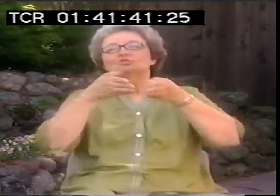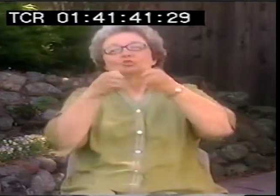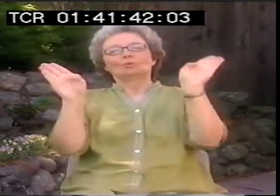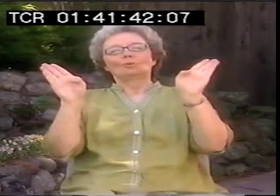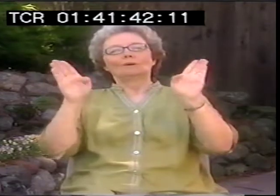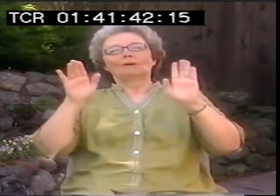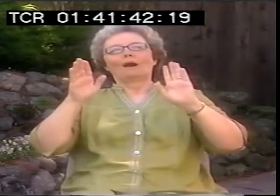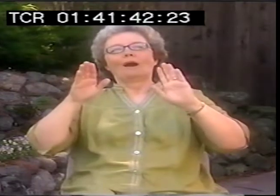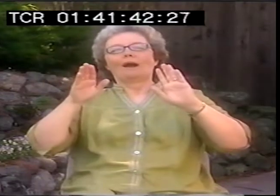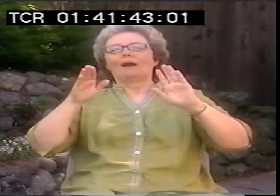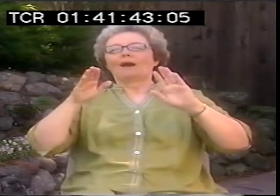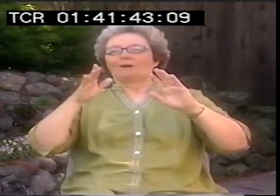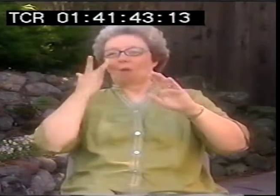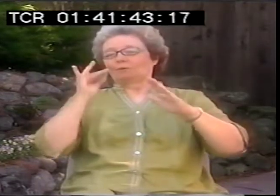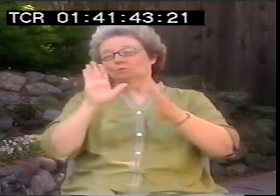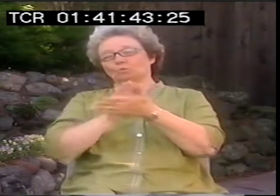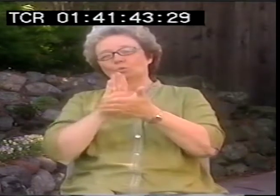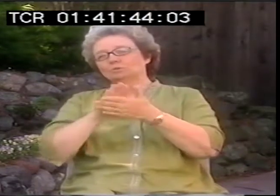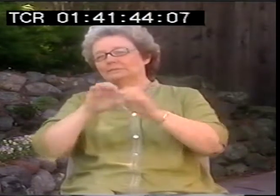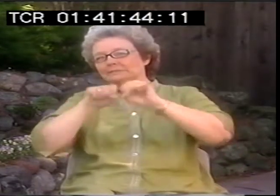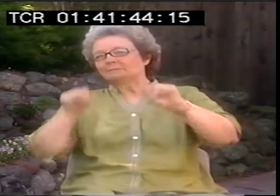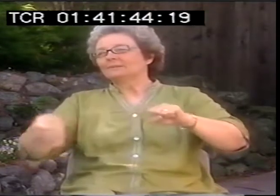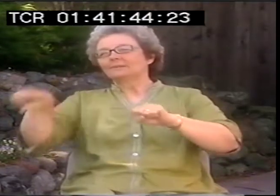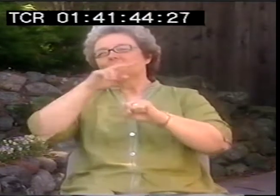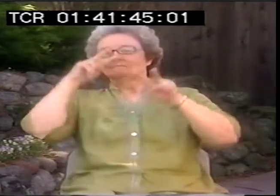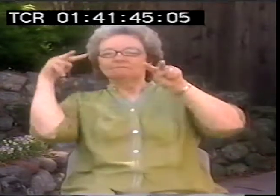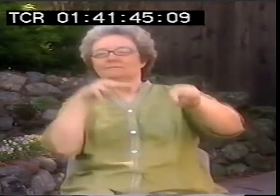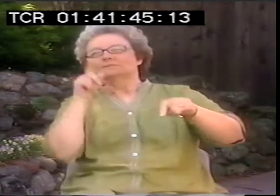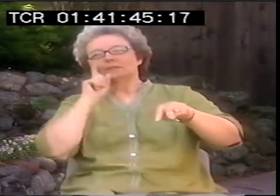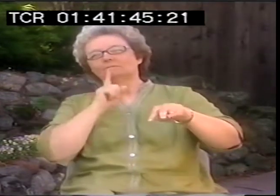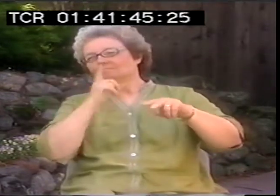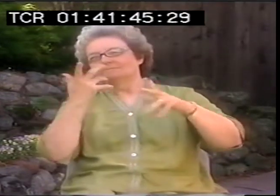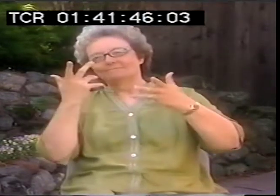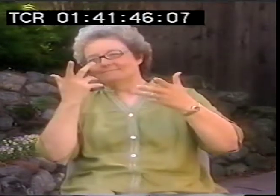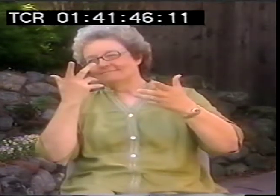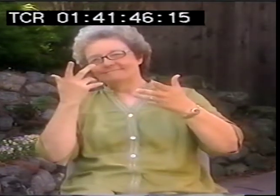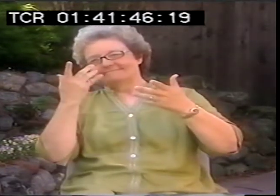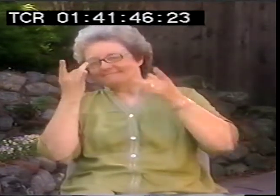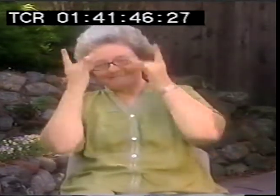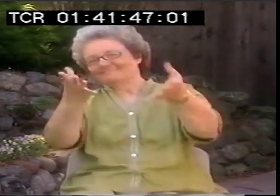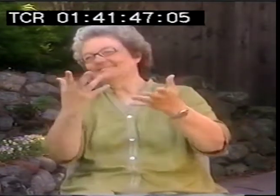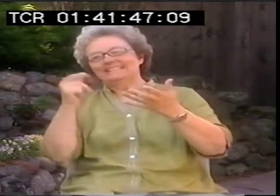Because in general, because of the way the education of the deaf has been in this country